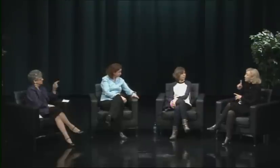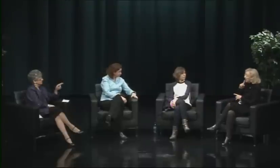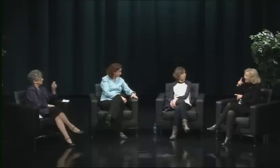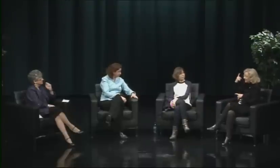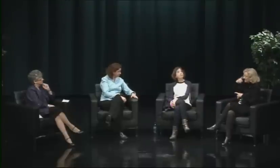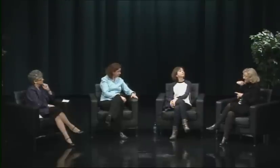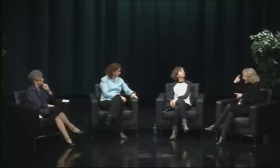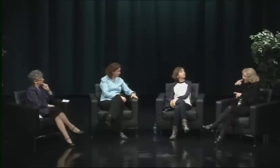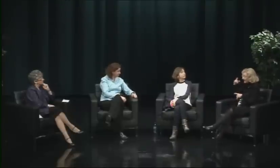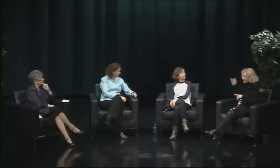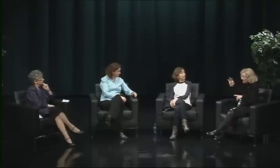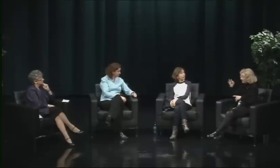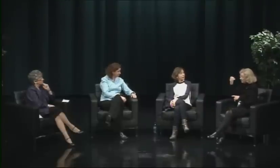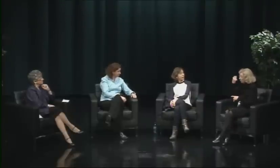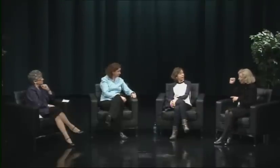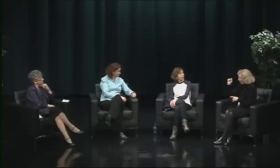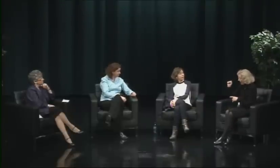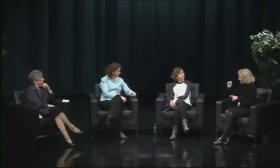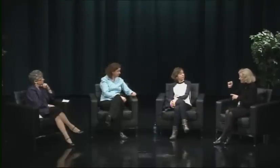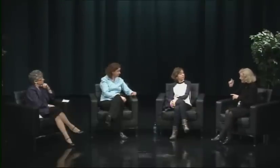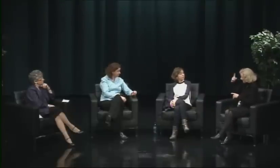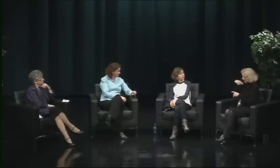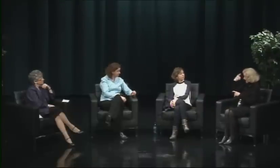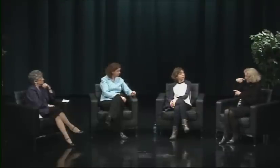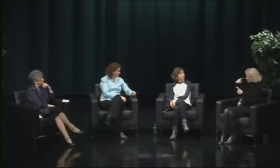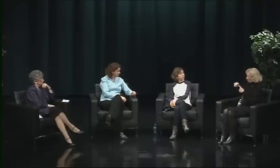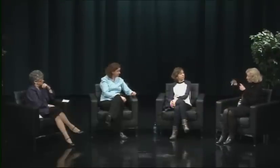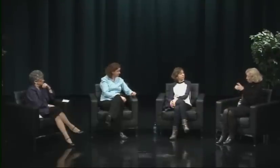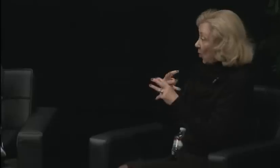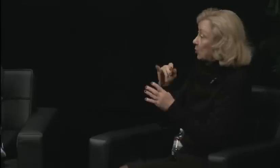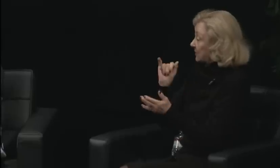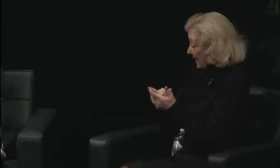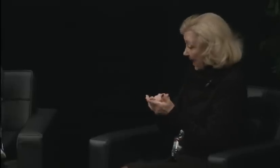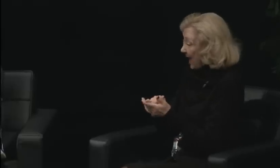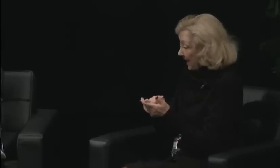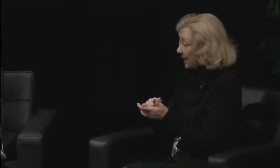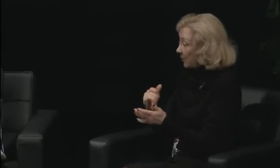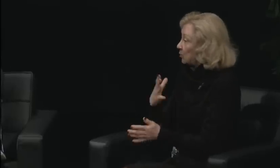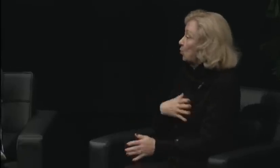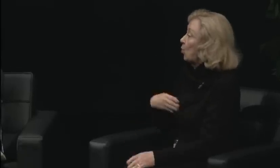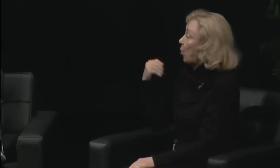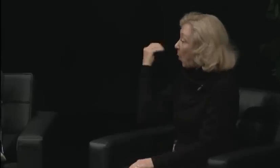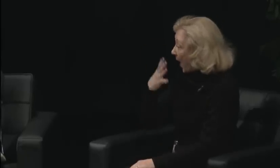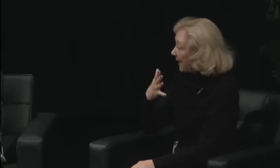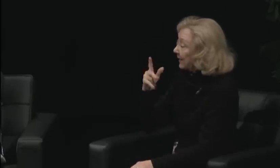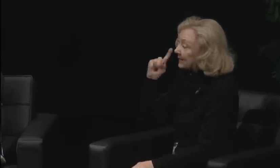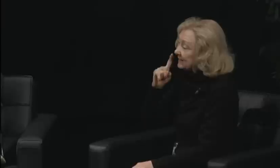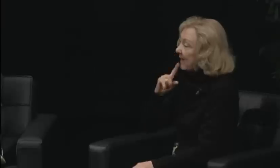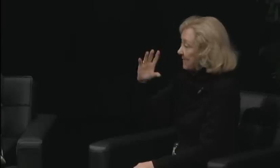They can disagree. They can really go at each other in a conversation, but afterwards, be fine with it and go out